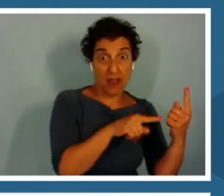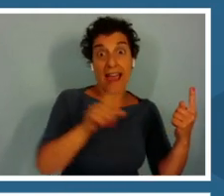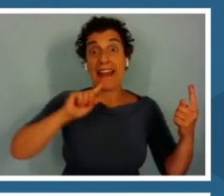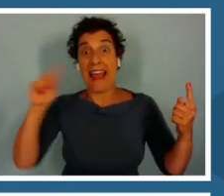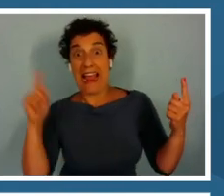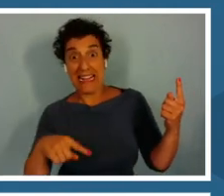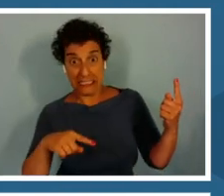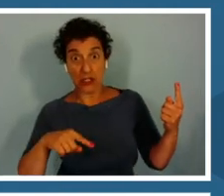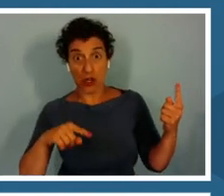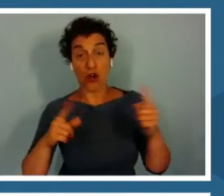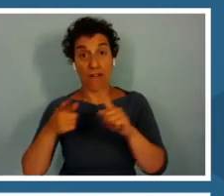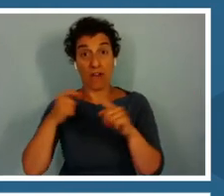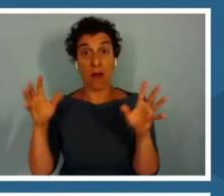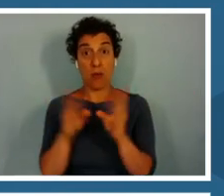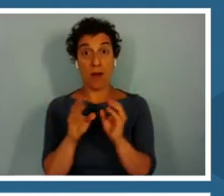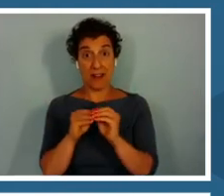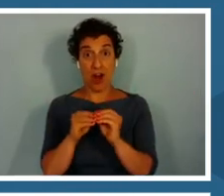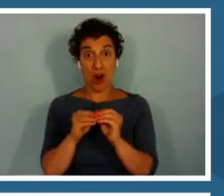webinar.